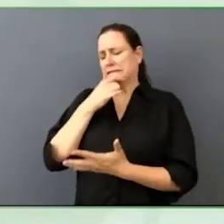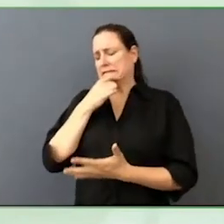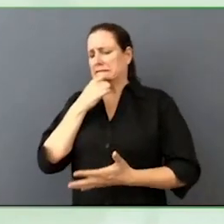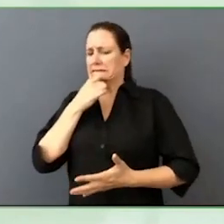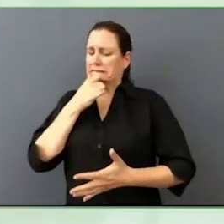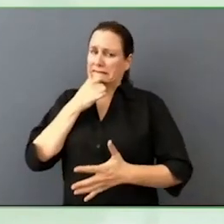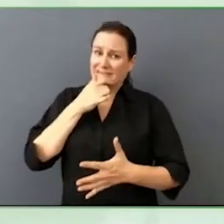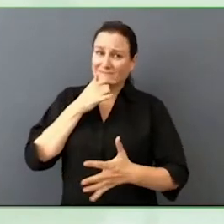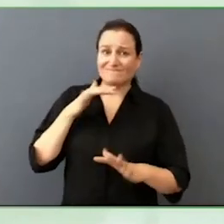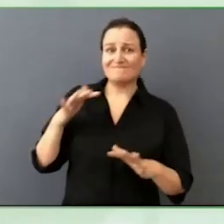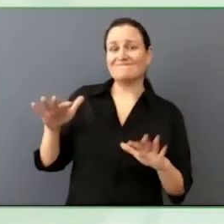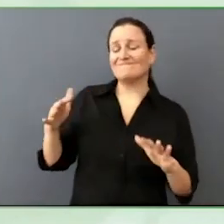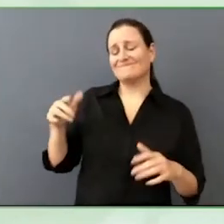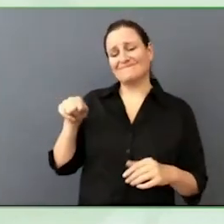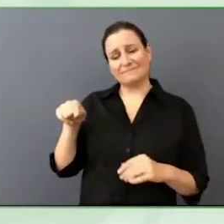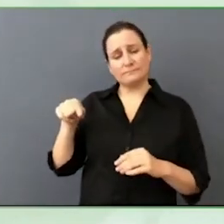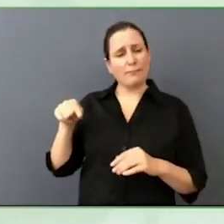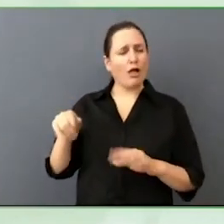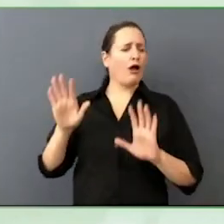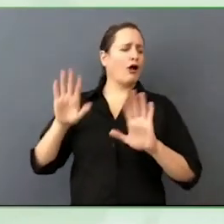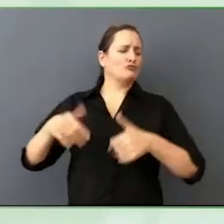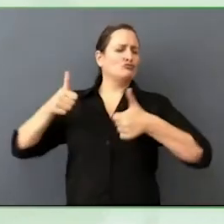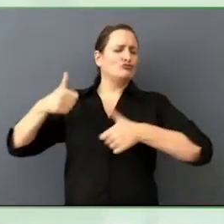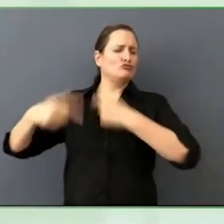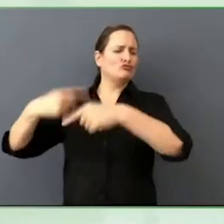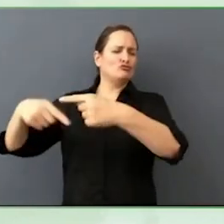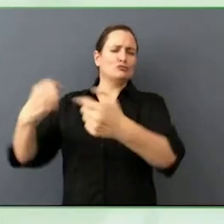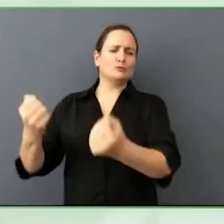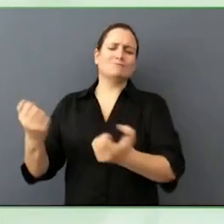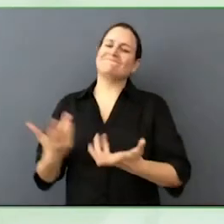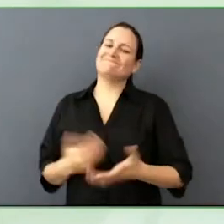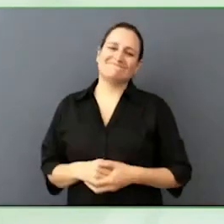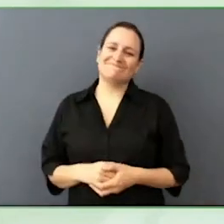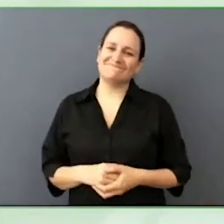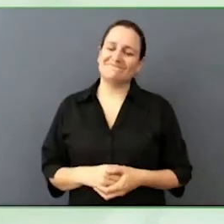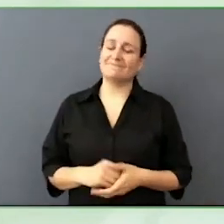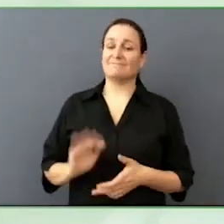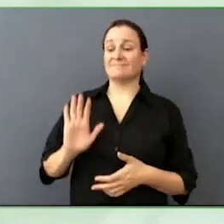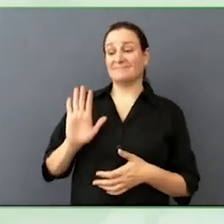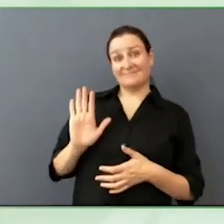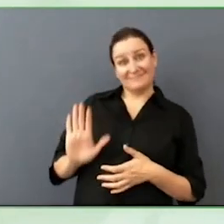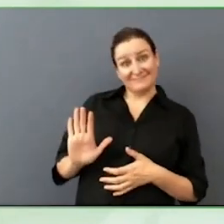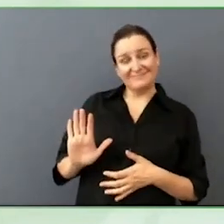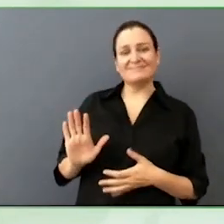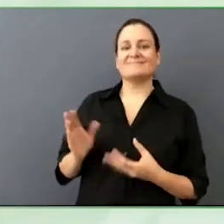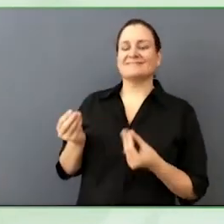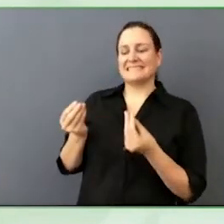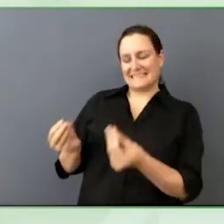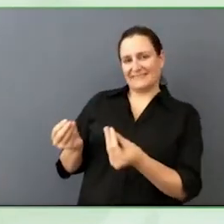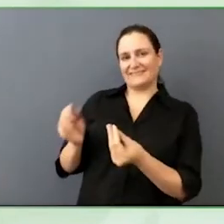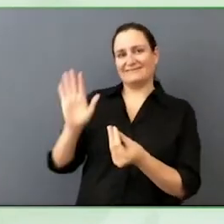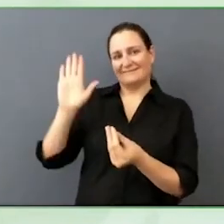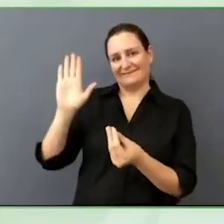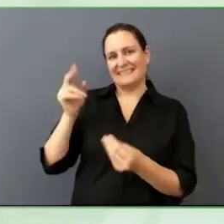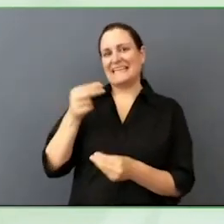Because in order to dismantle something, you first have to name it and you have to break it down and then you have to learn new behaviours.